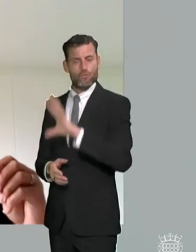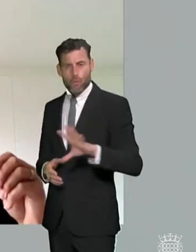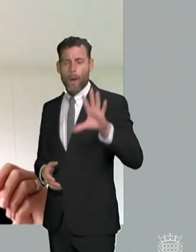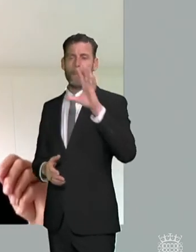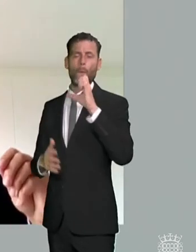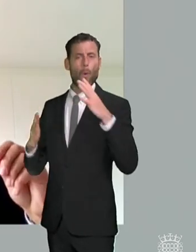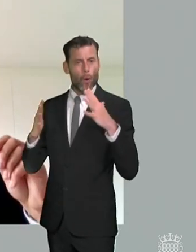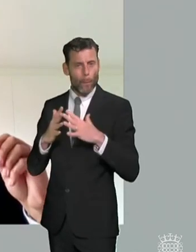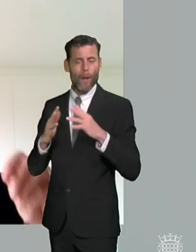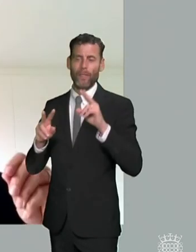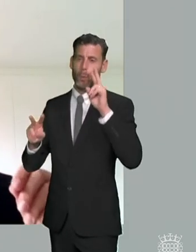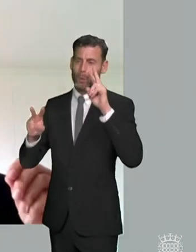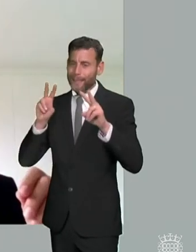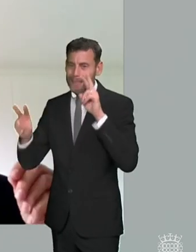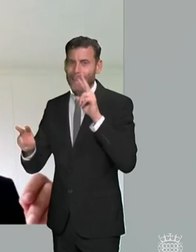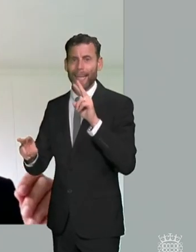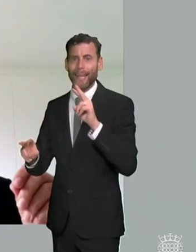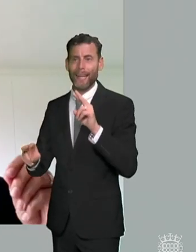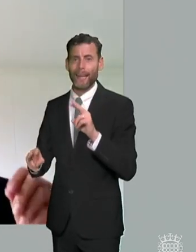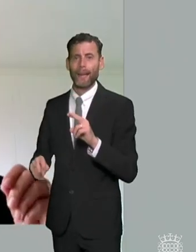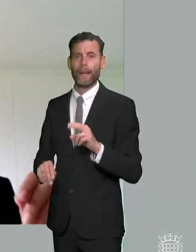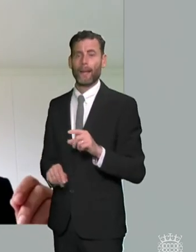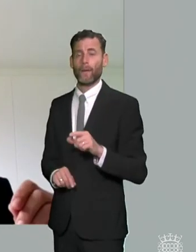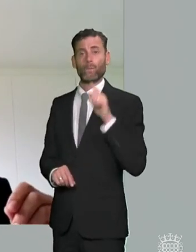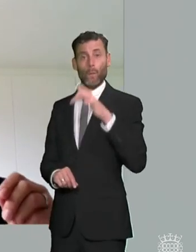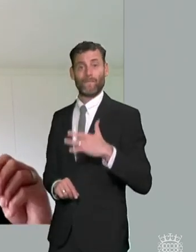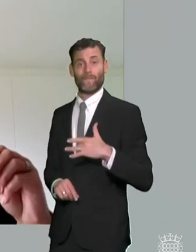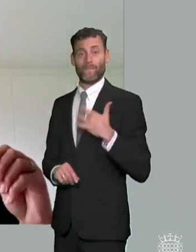so where you feel that there are probably people whose voice isn't being heard and who have been